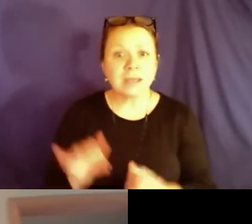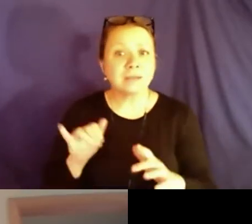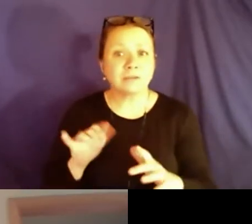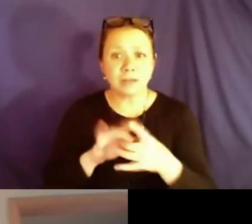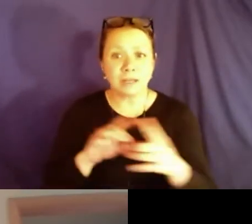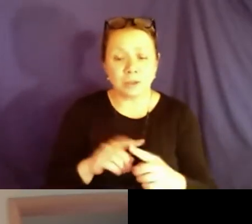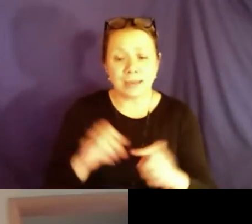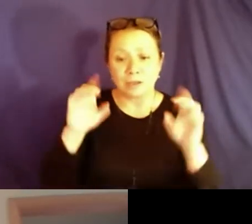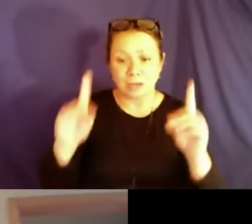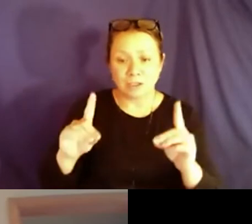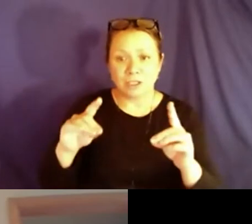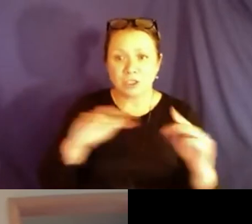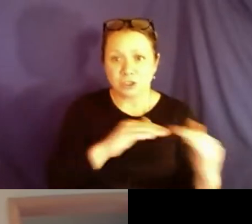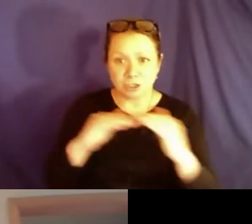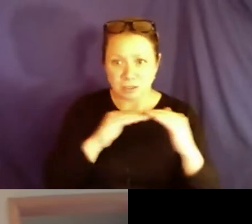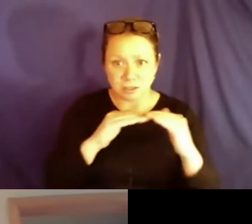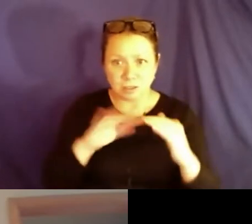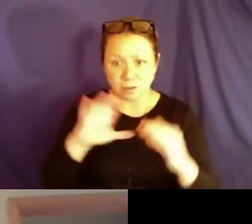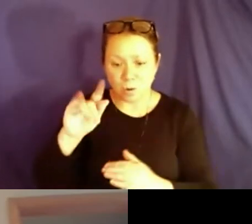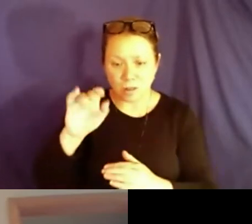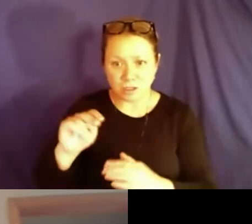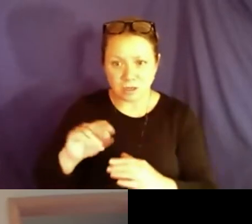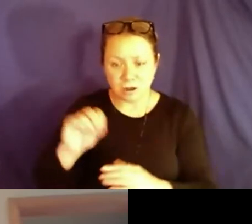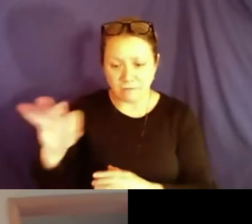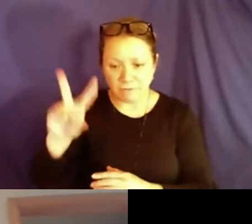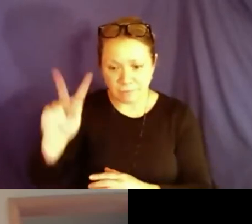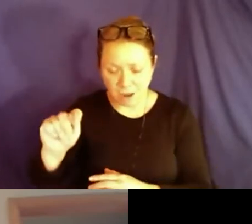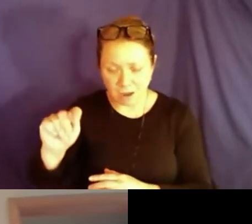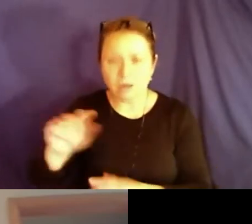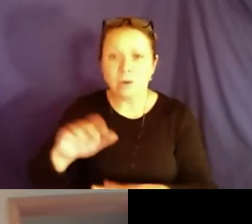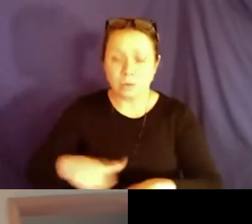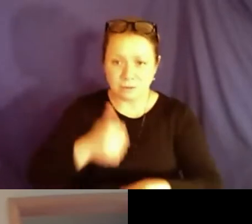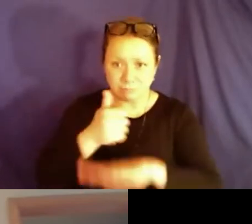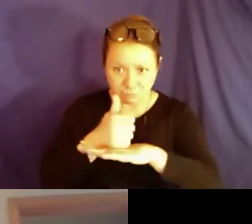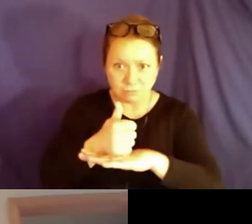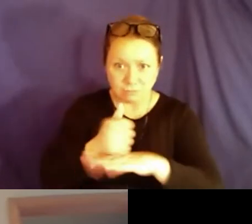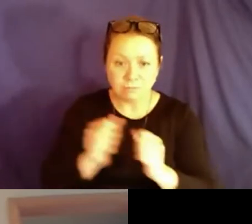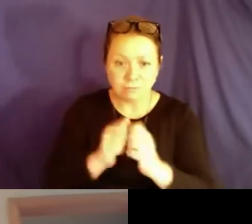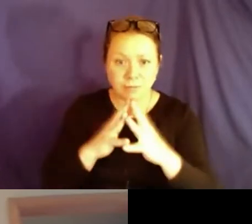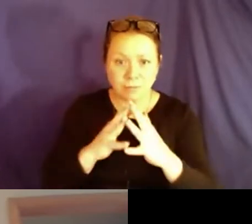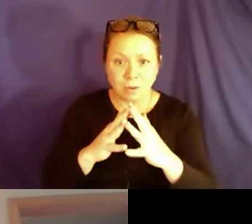more. >> Alyssa: Yeah. Sure. Just building on what the students said, the education justice